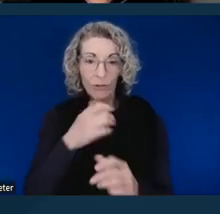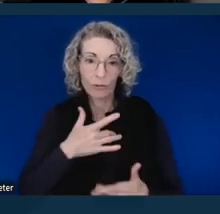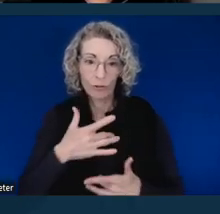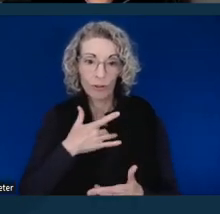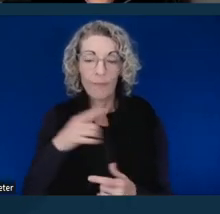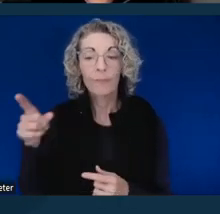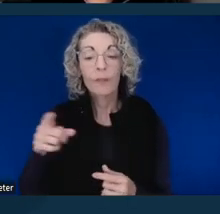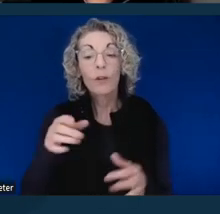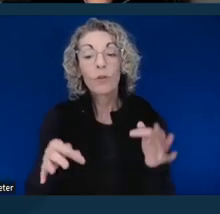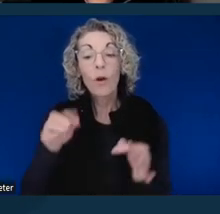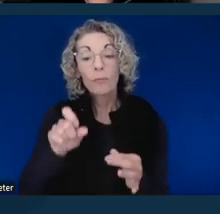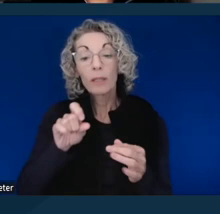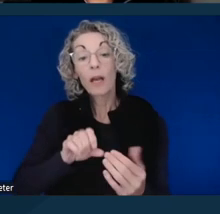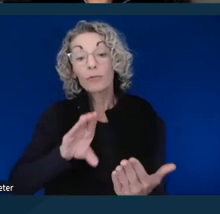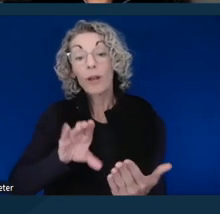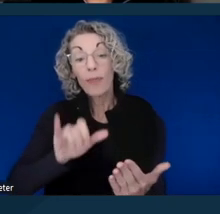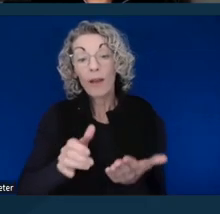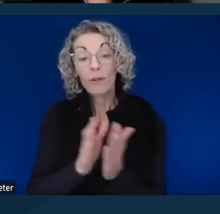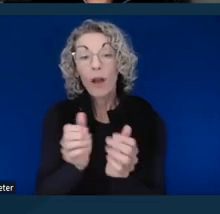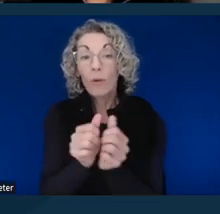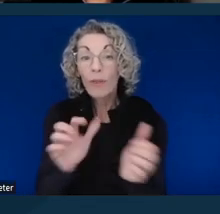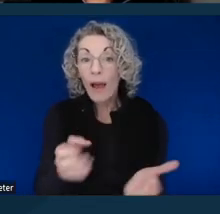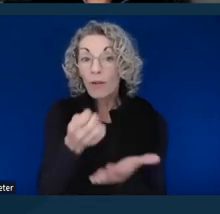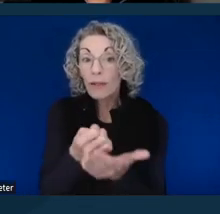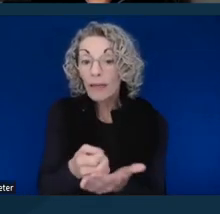without an evidentiary hearing or the use of a court reporter,